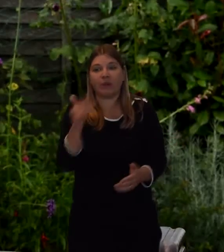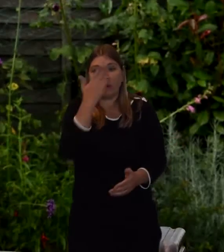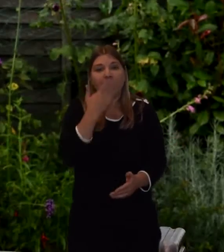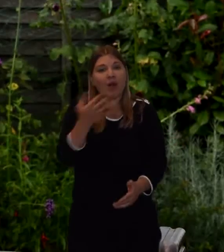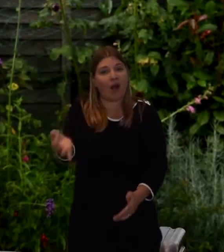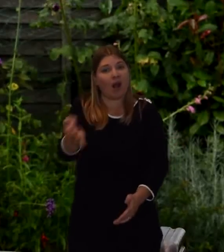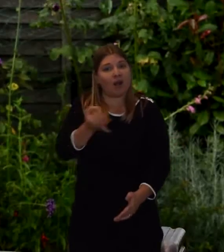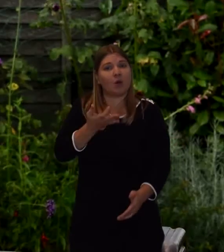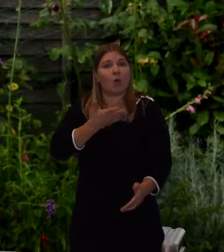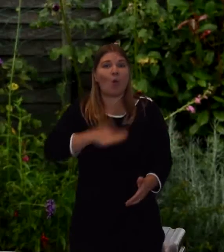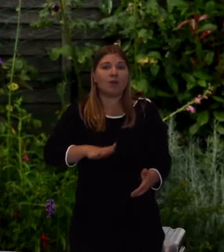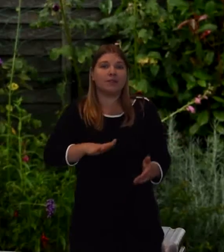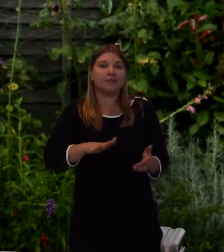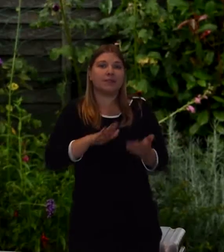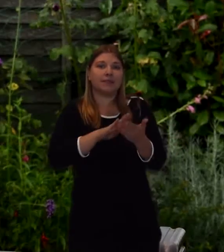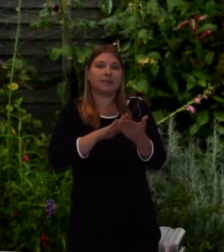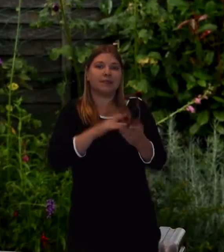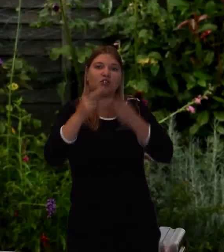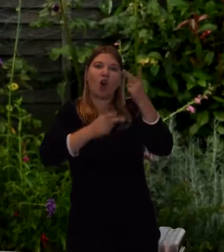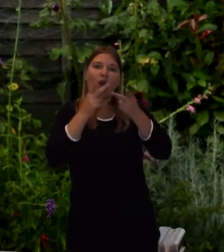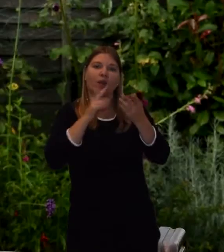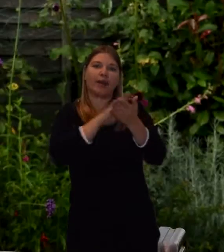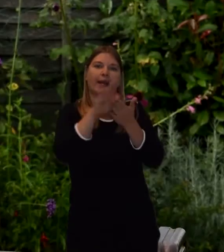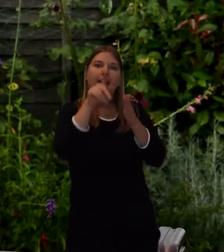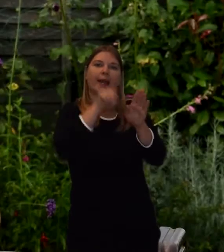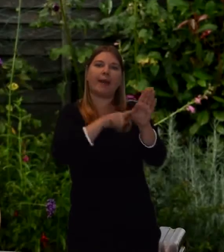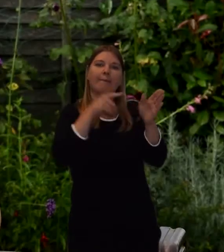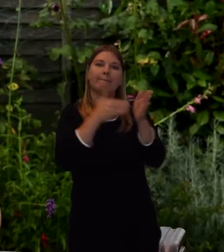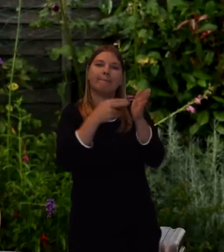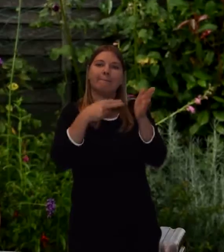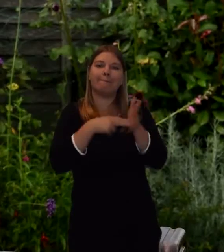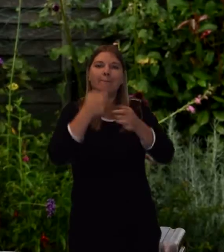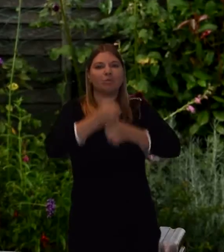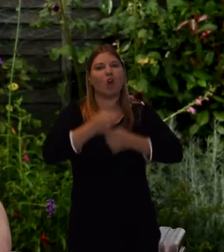Because a lot of people have been brought up with hymns, and they and they like their hymns.